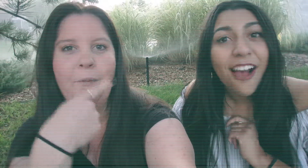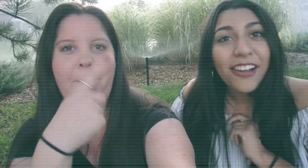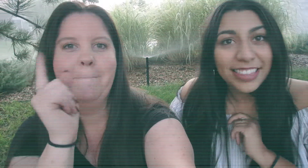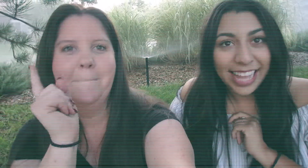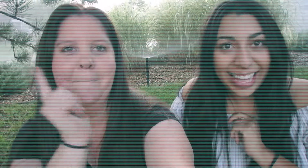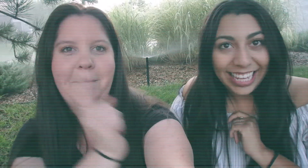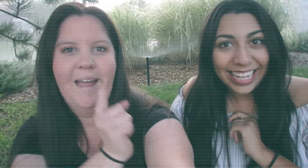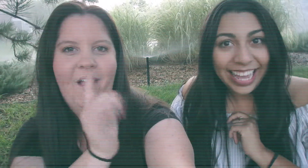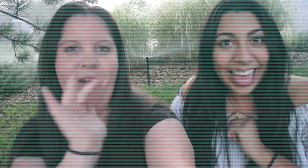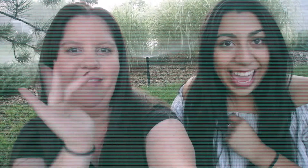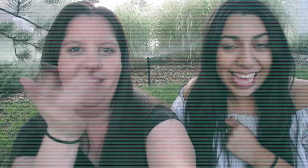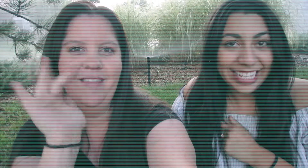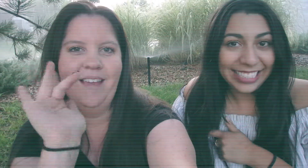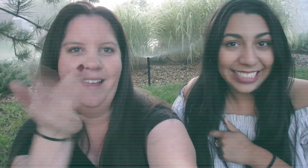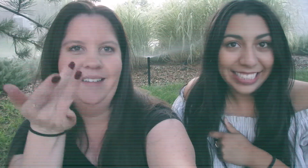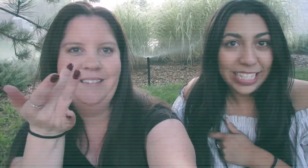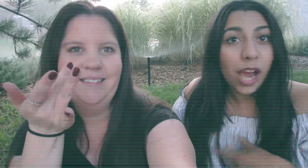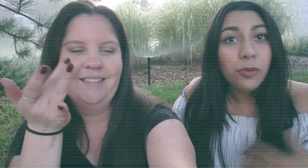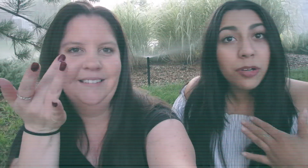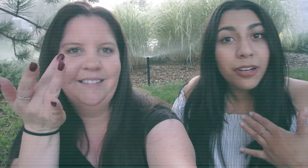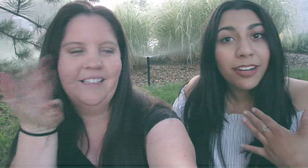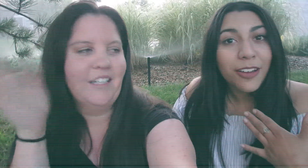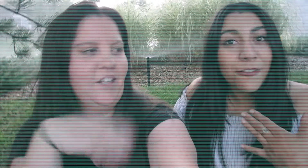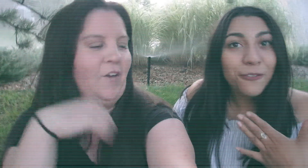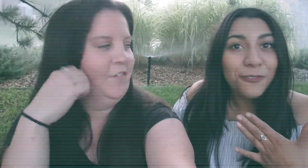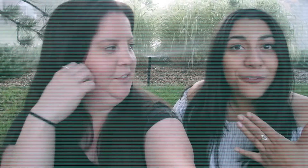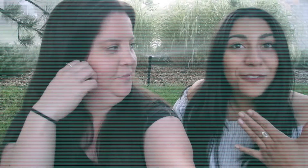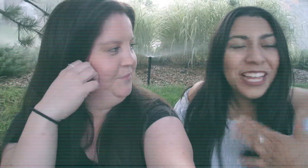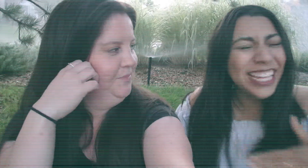We met online and let's start over